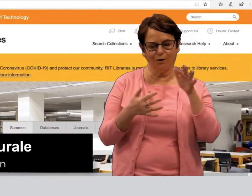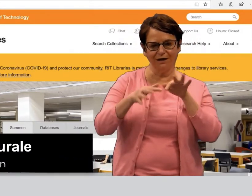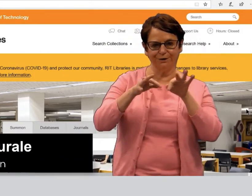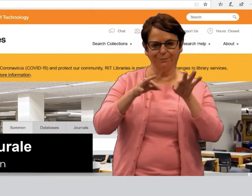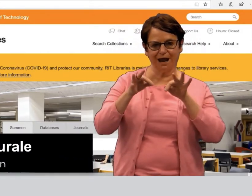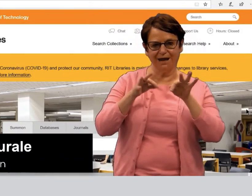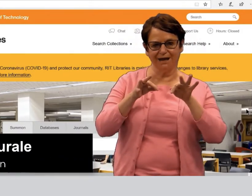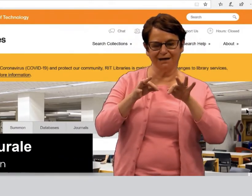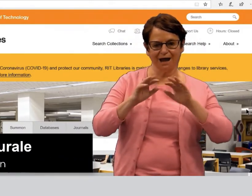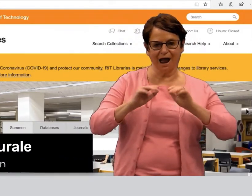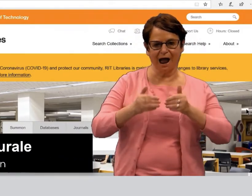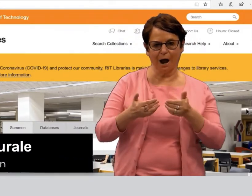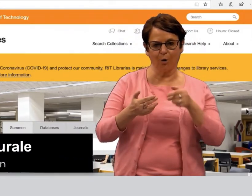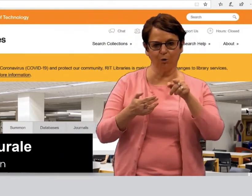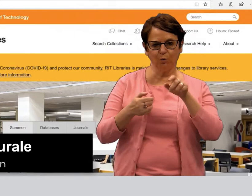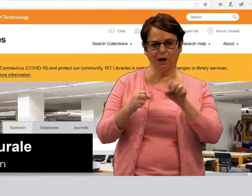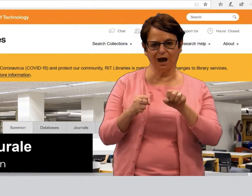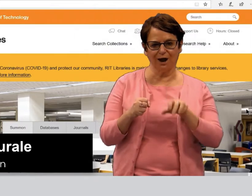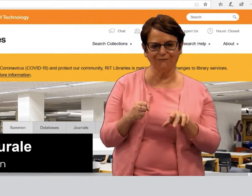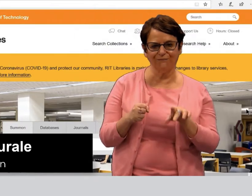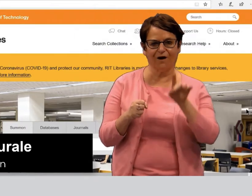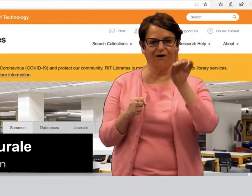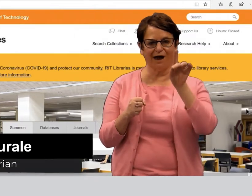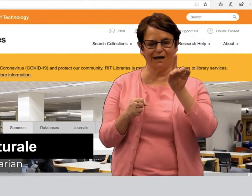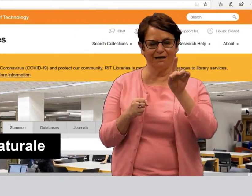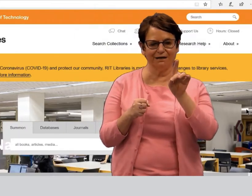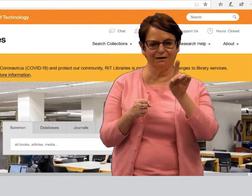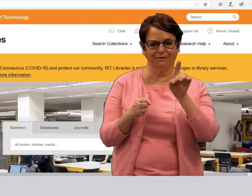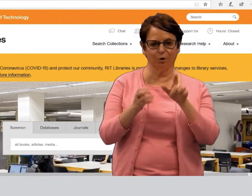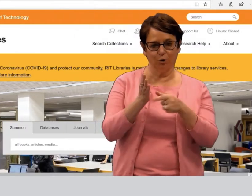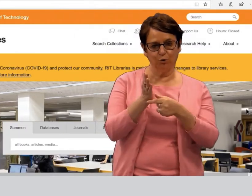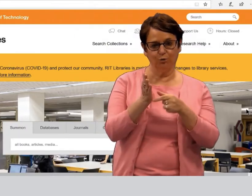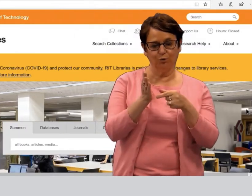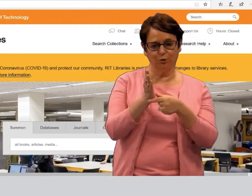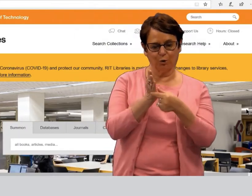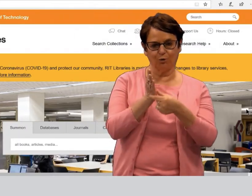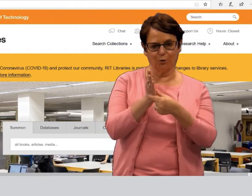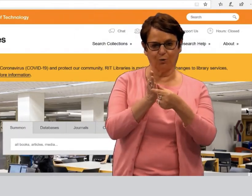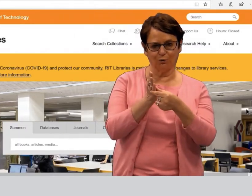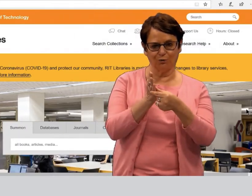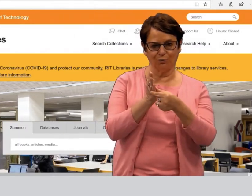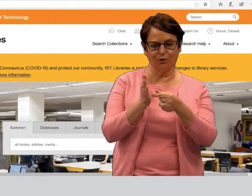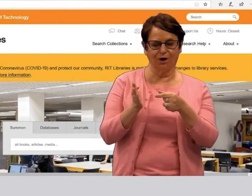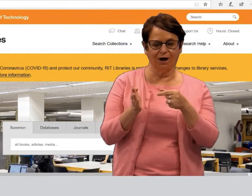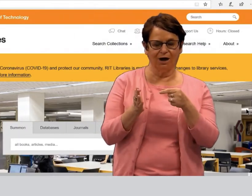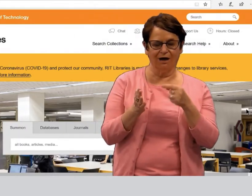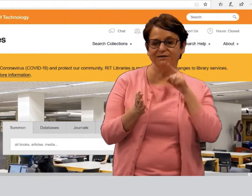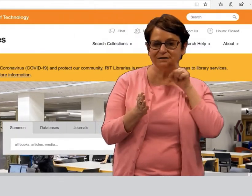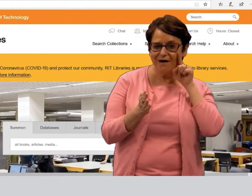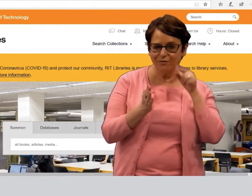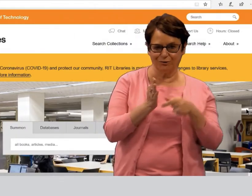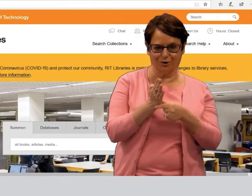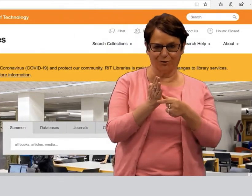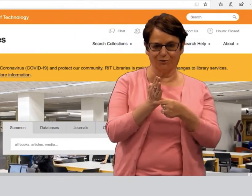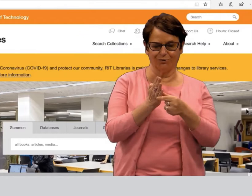Hi. Today I want to explain how you can find journals--